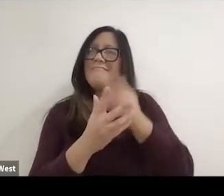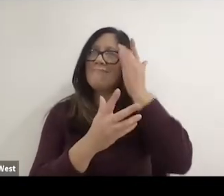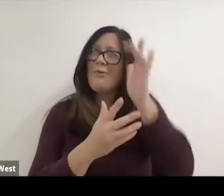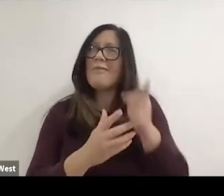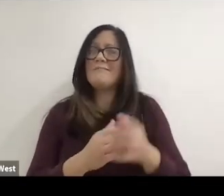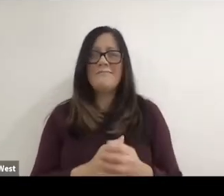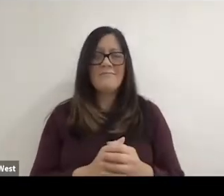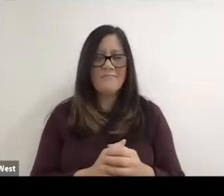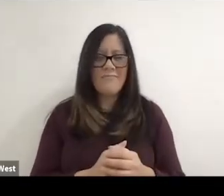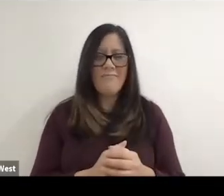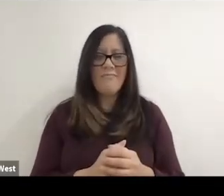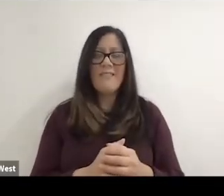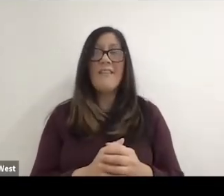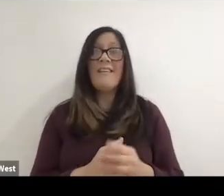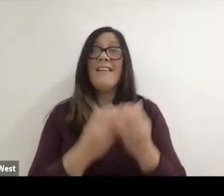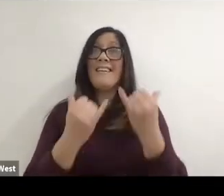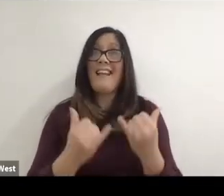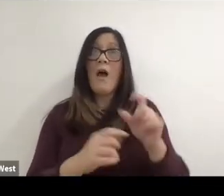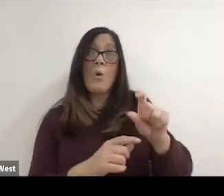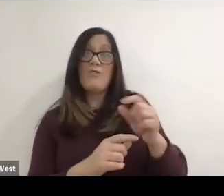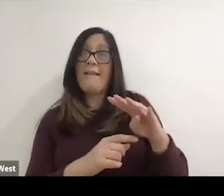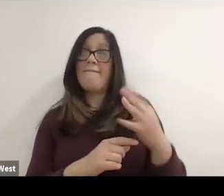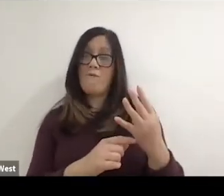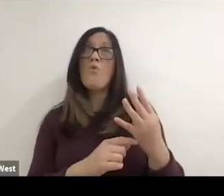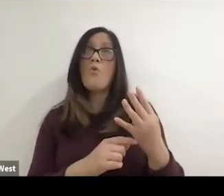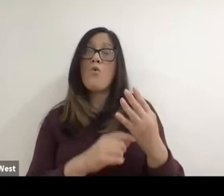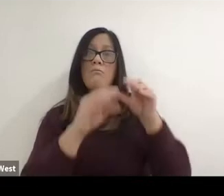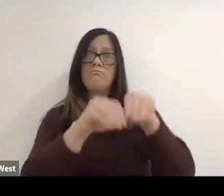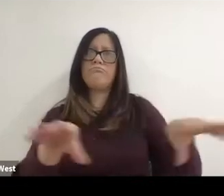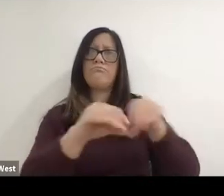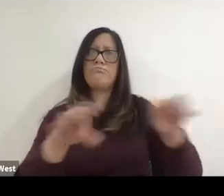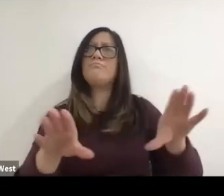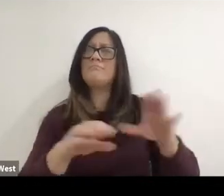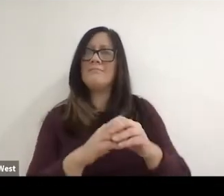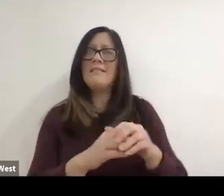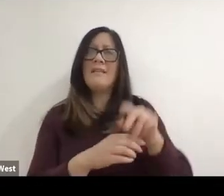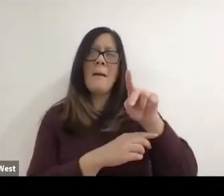What does that lead to at Channel 4? It's led to the employment of many former para athletes.